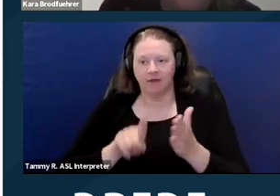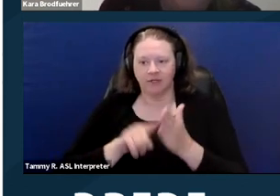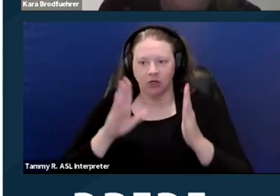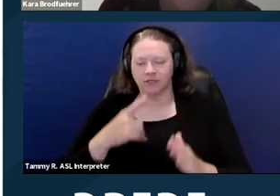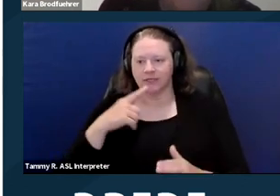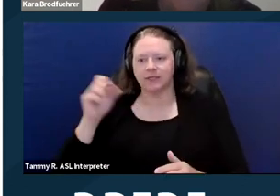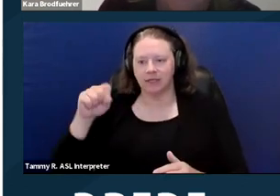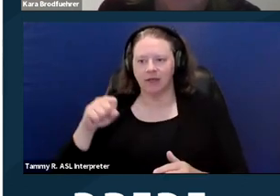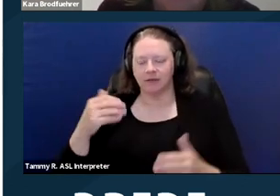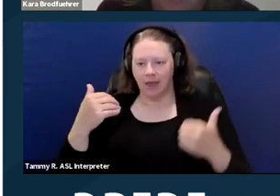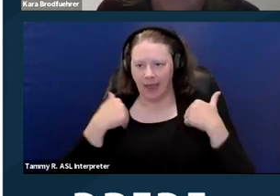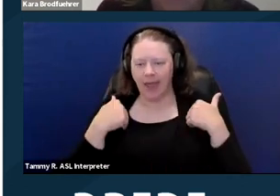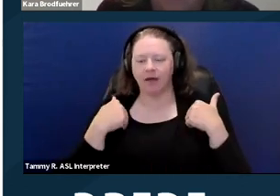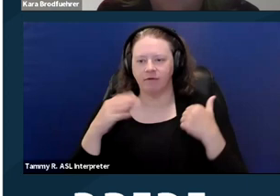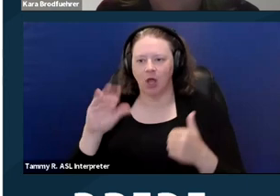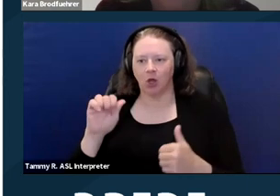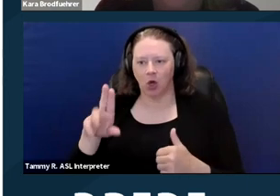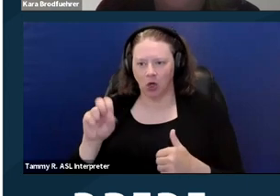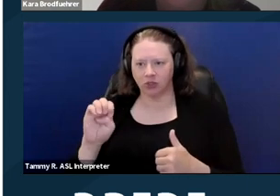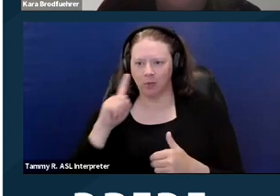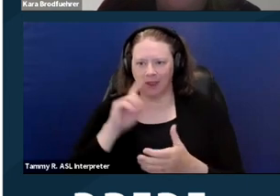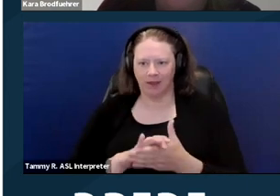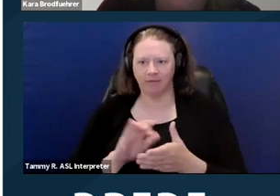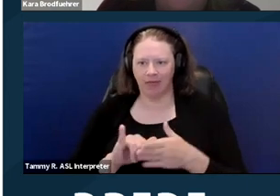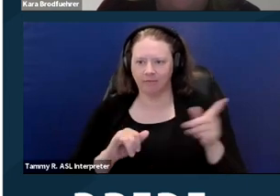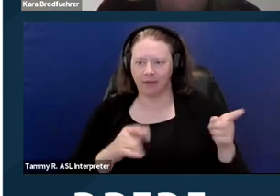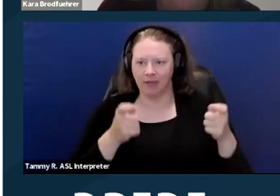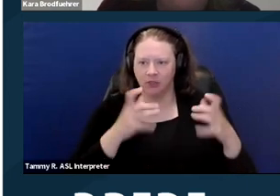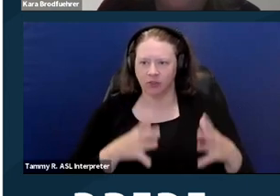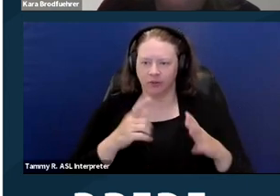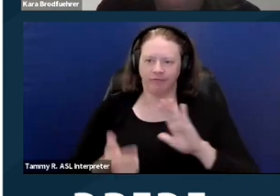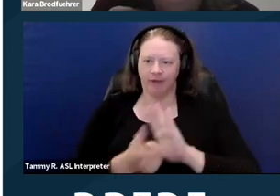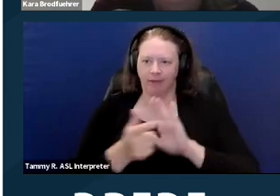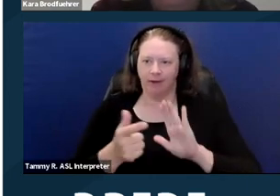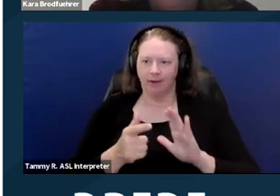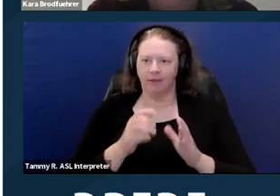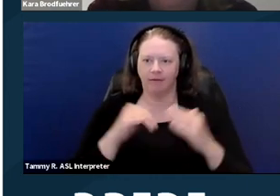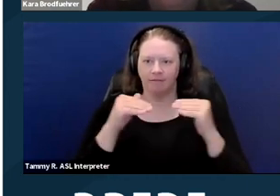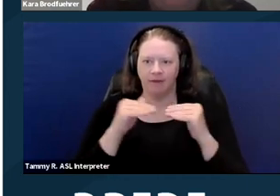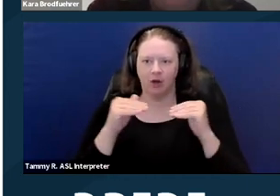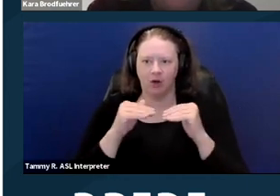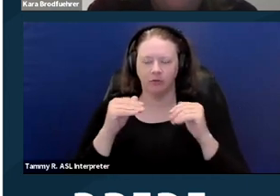to believe the housing provider has violated the Fair Employment and Housing Act based on disability discrimination